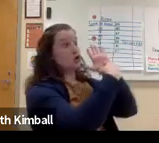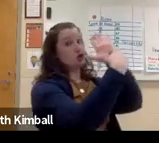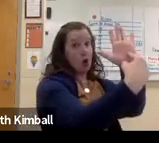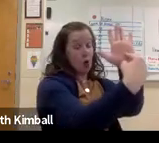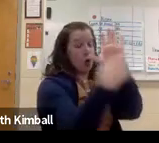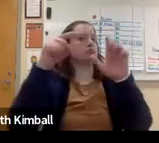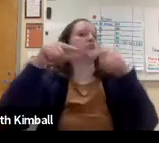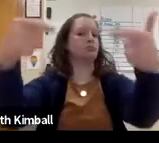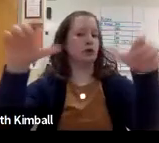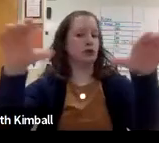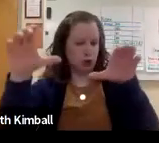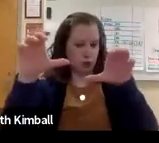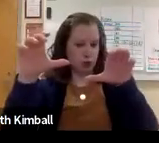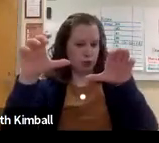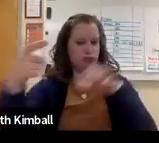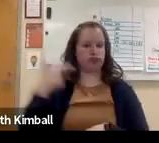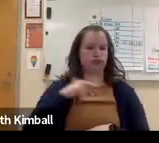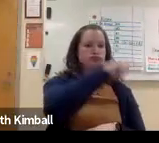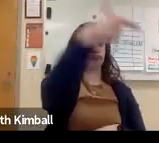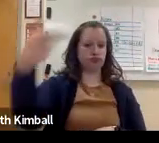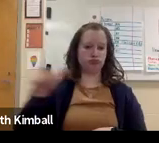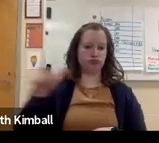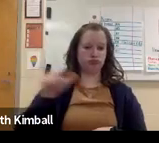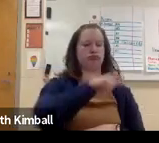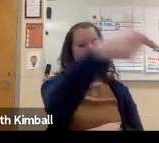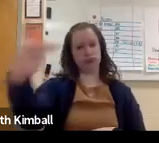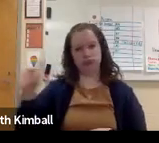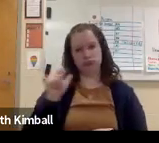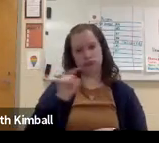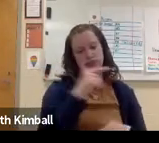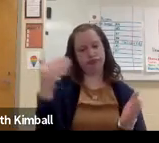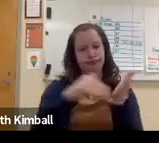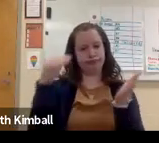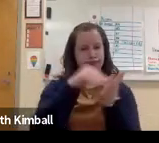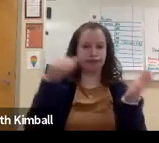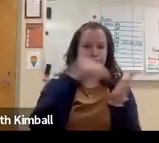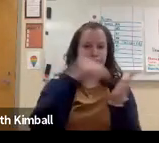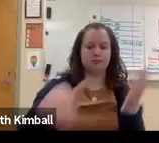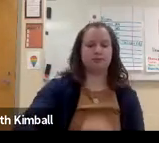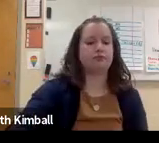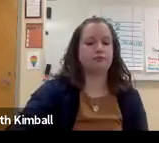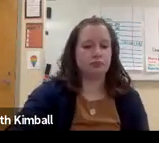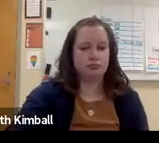let the students follow that step. Then, give another example, take a pause, let the students follow the next step.